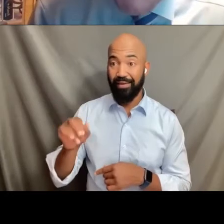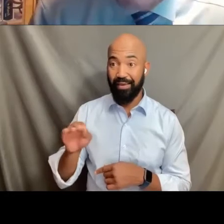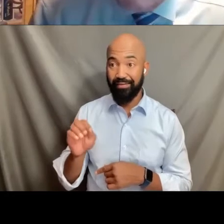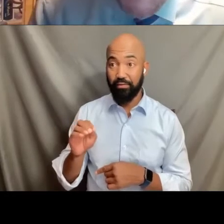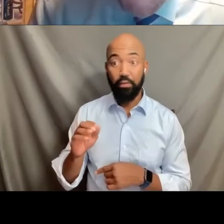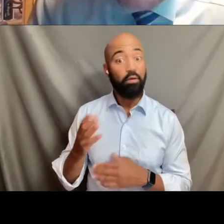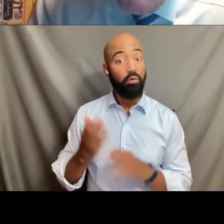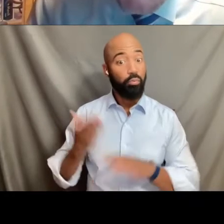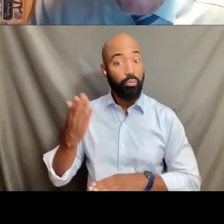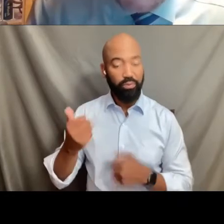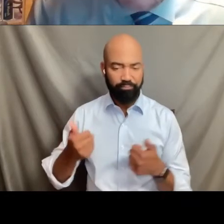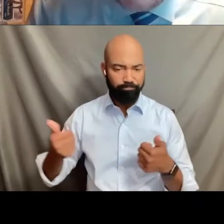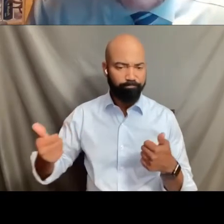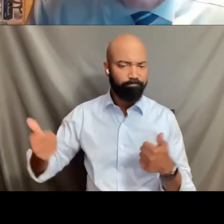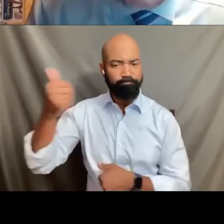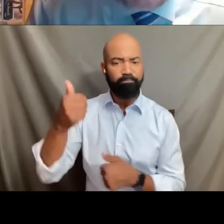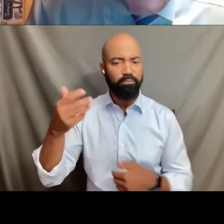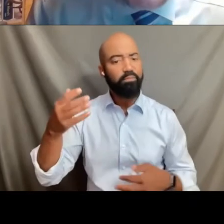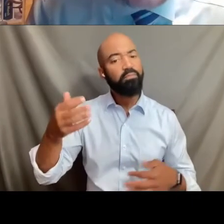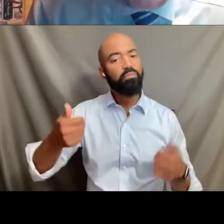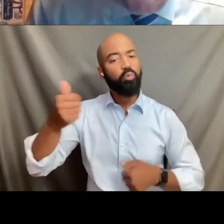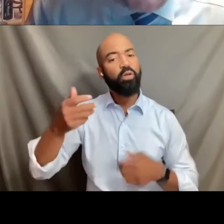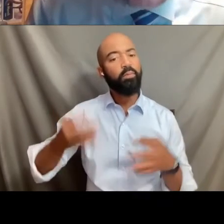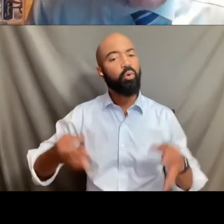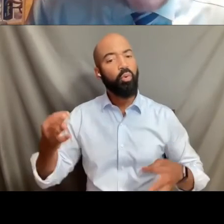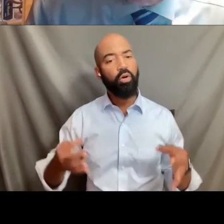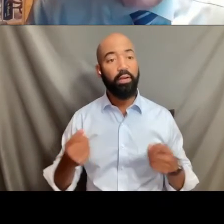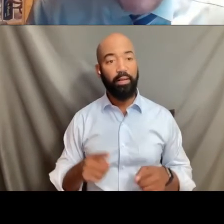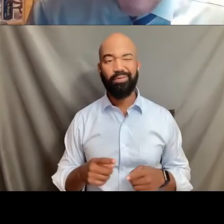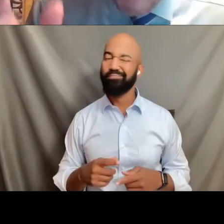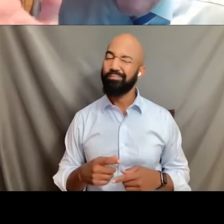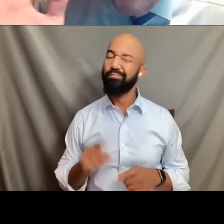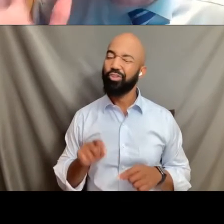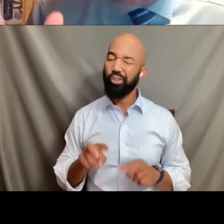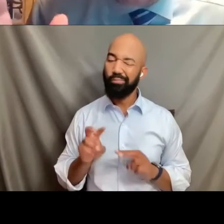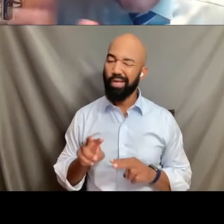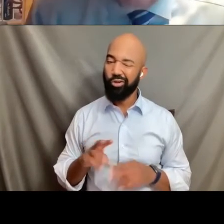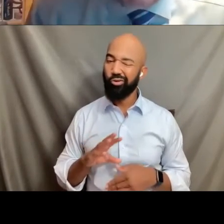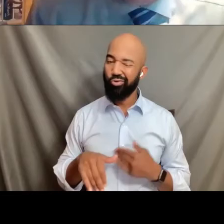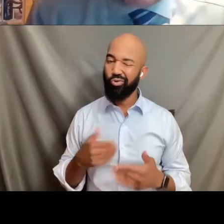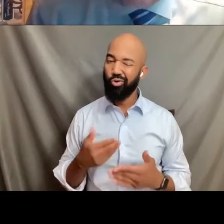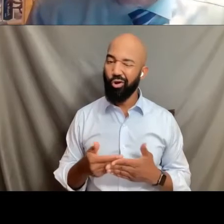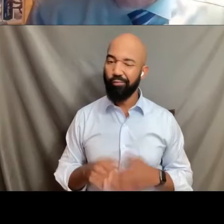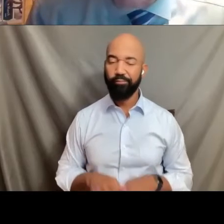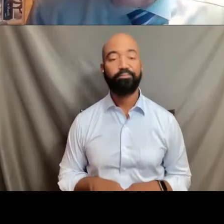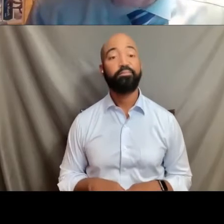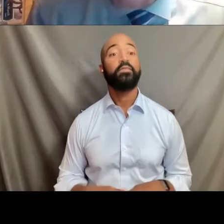Likewise, very important to continue to monitor all of that. I wanna thank once again FORGE,